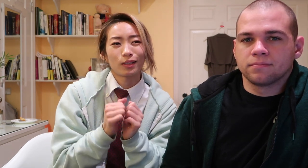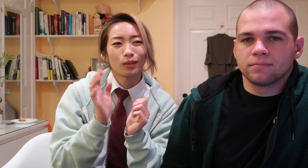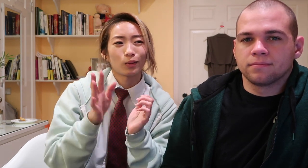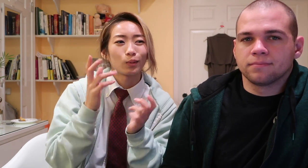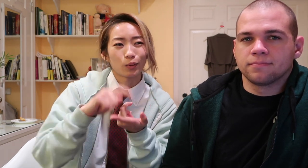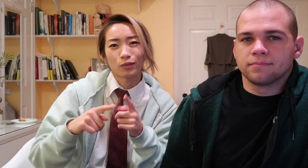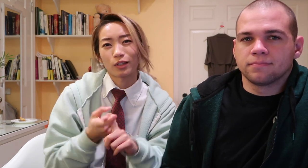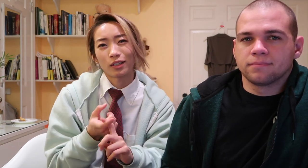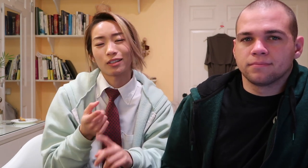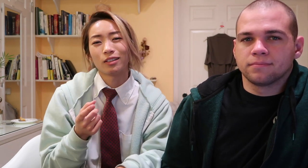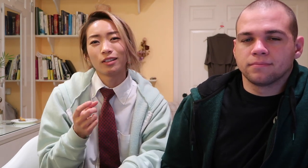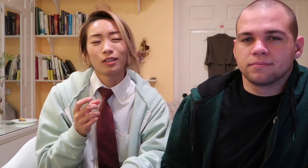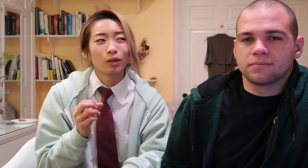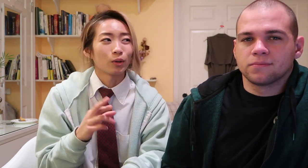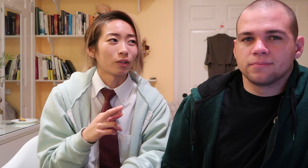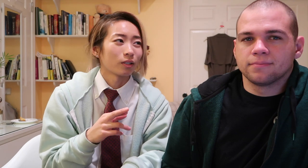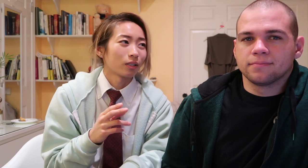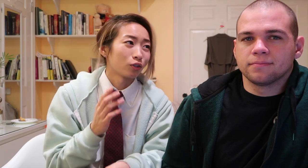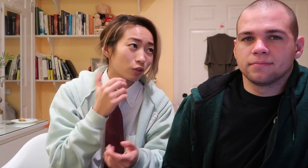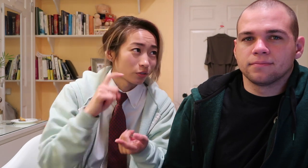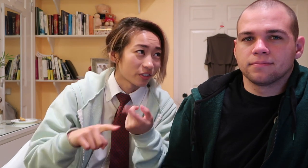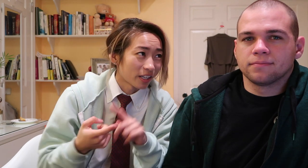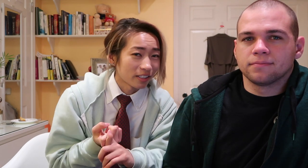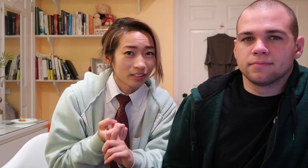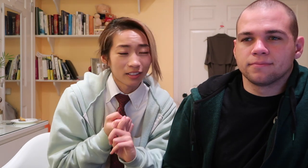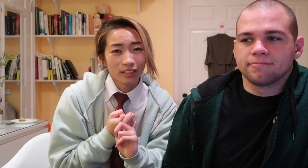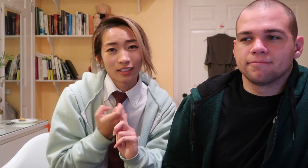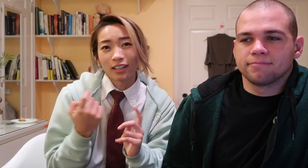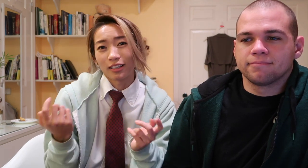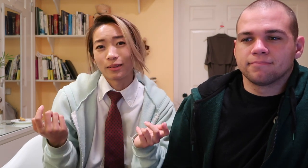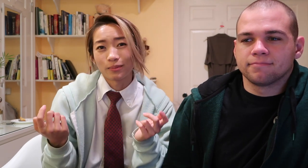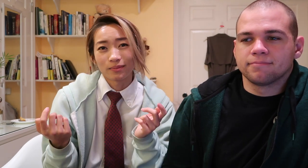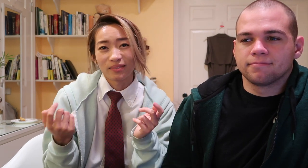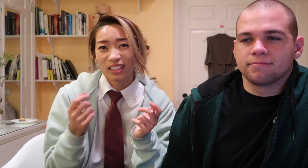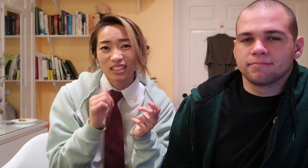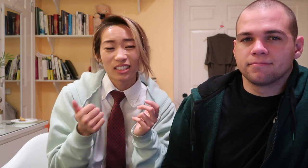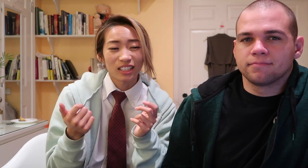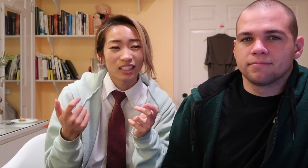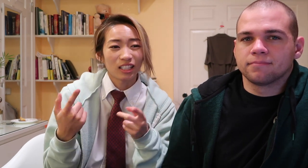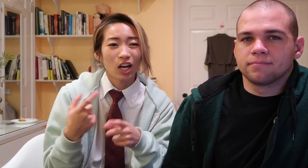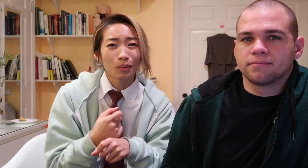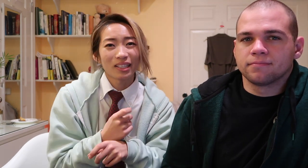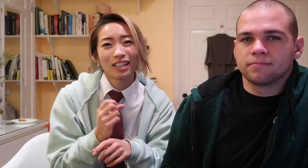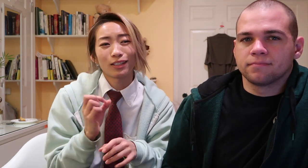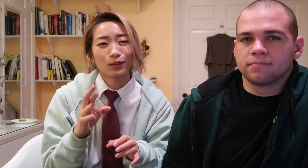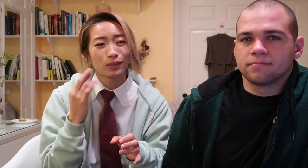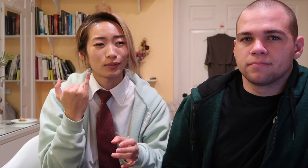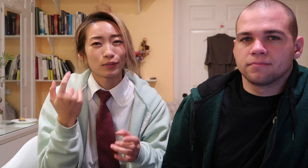your boyfriend or your girlfriend isn't it like complicated or if you're